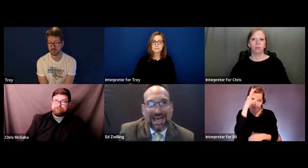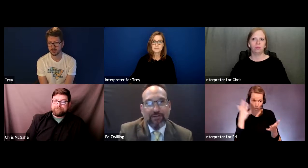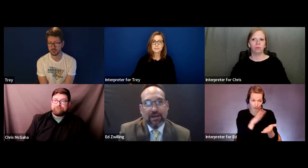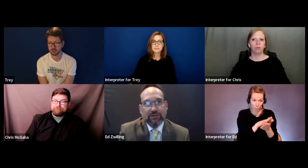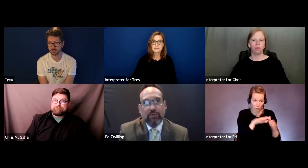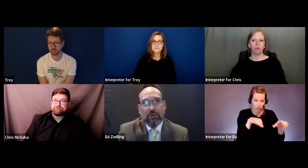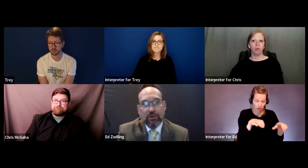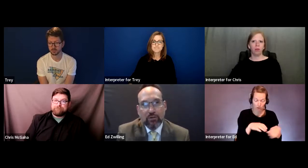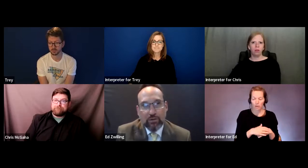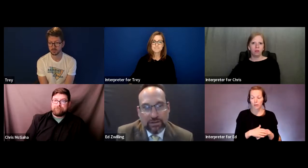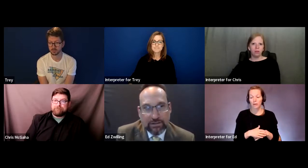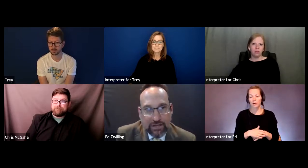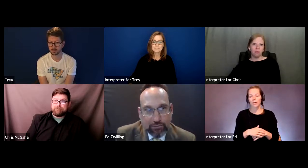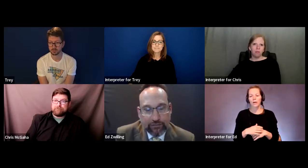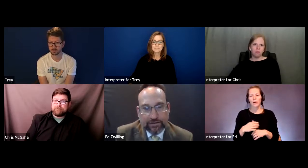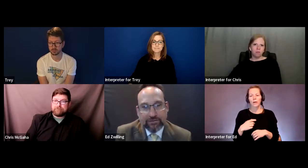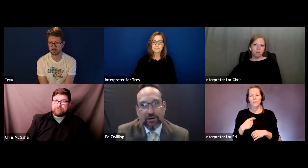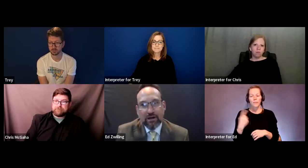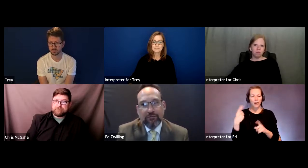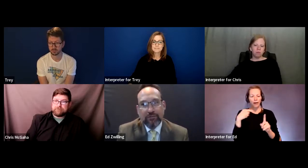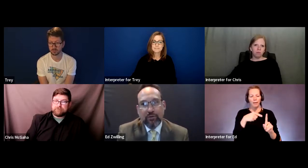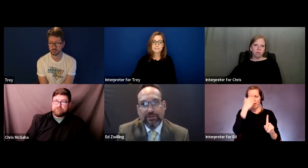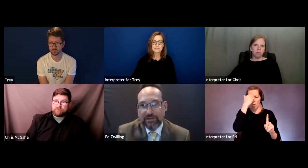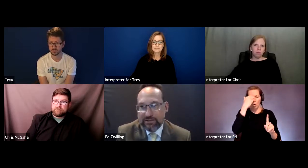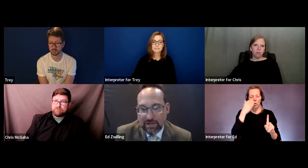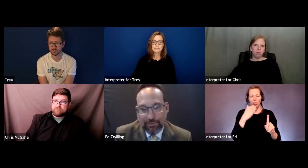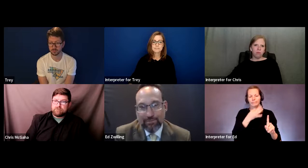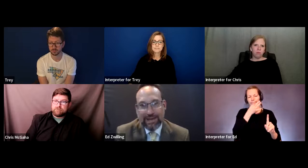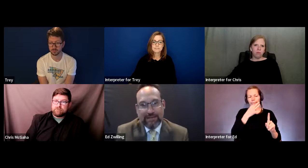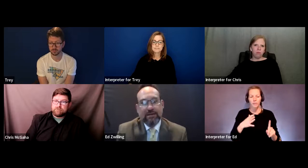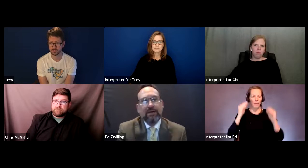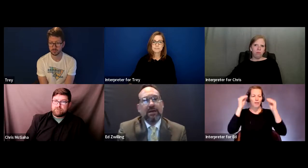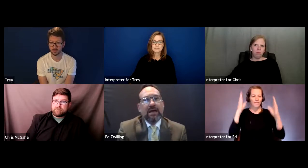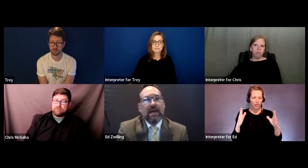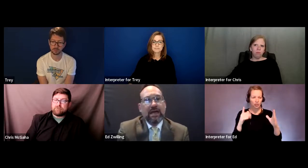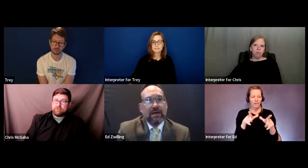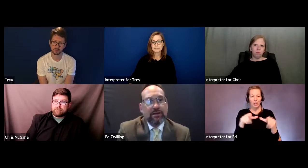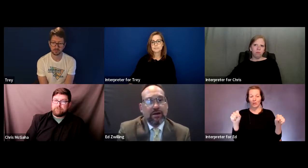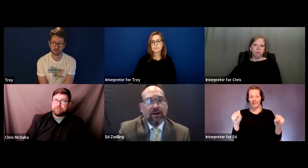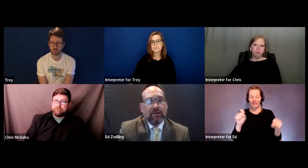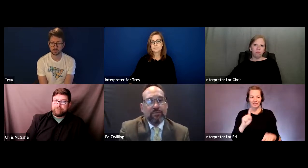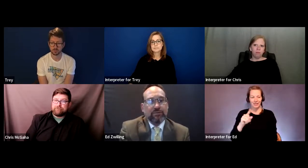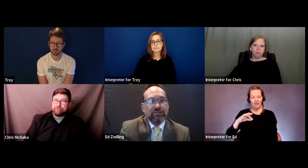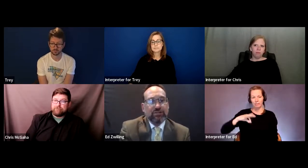I have an expert who is a Professor of Linguistics up in Maine.